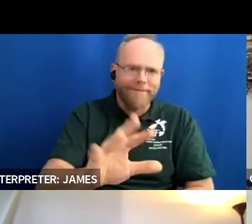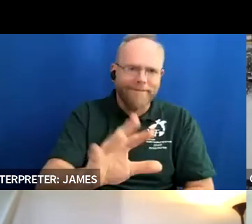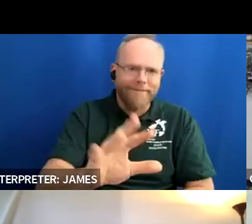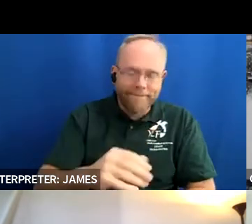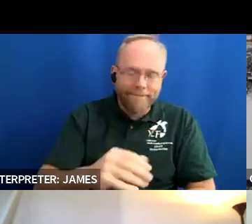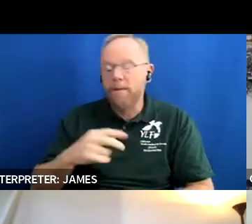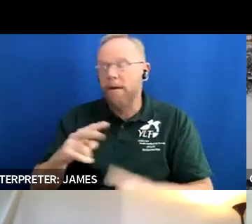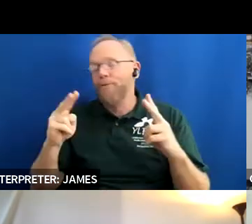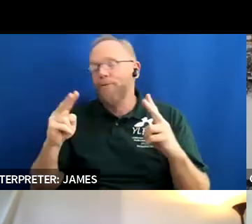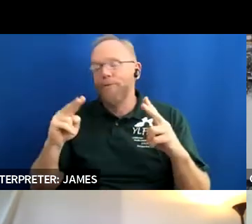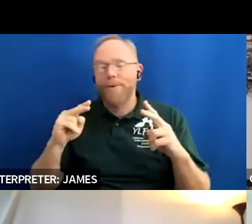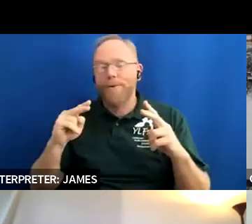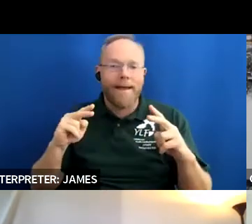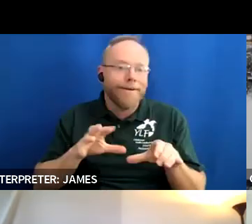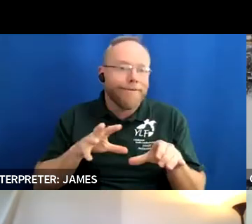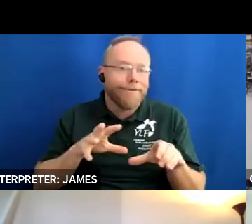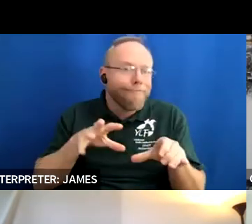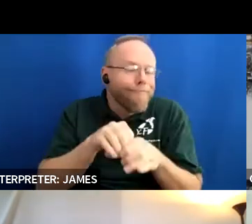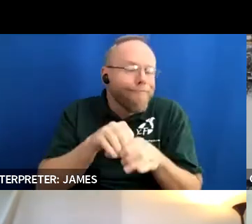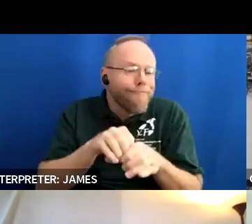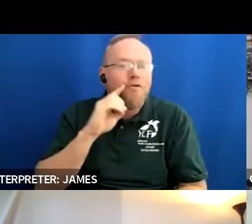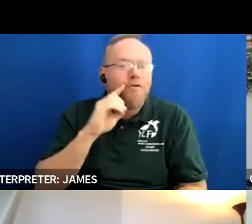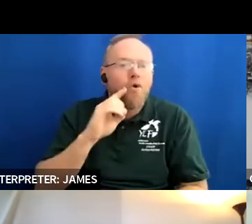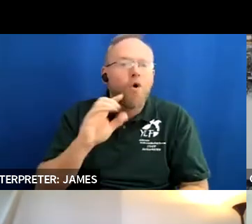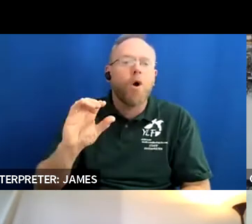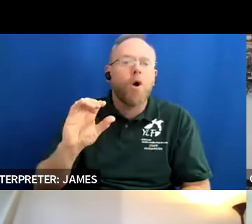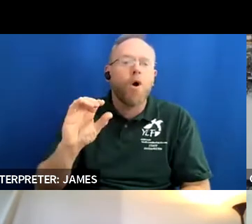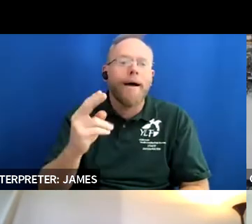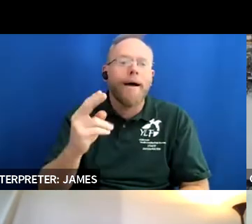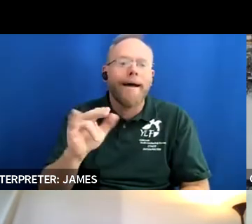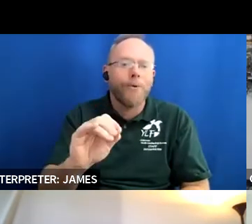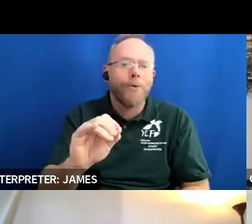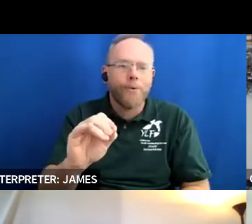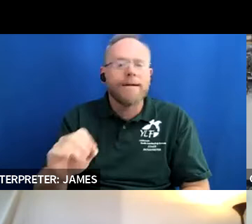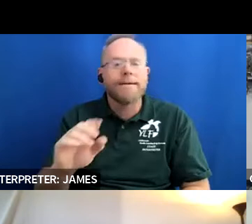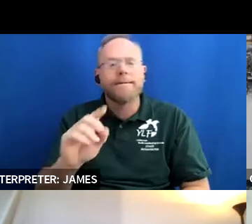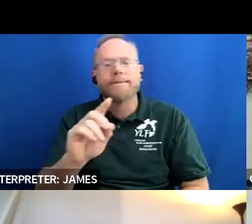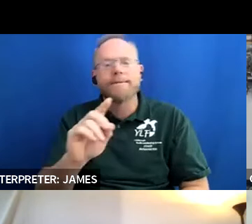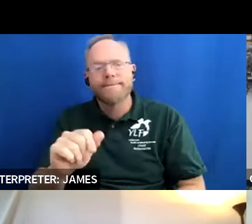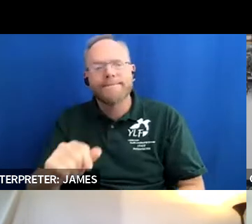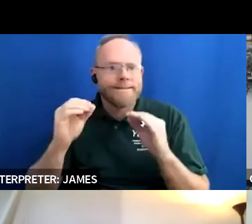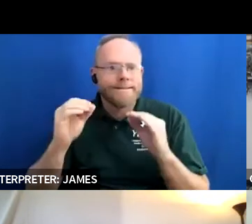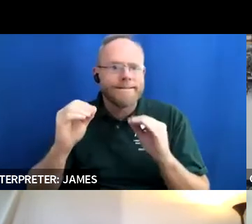well in ohio's developmental disabilities network particularly and i am contracting with about five